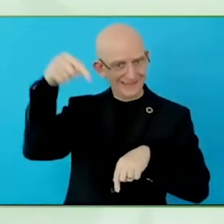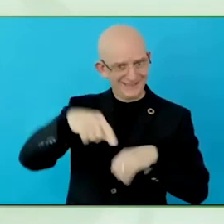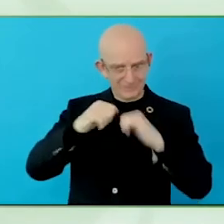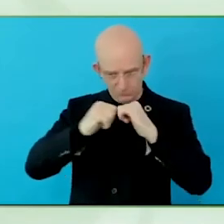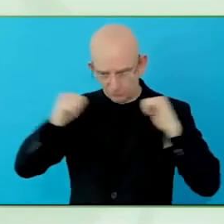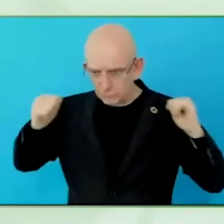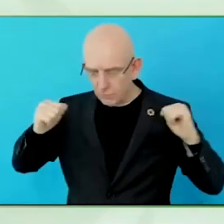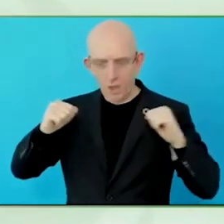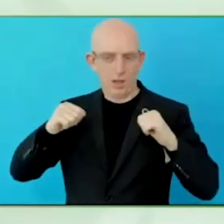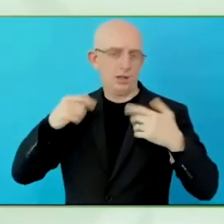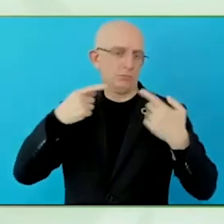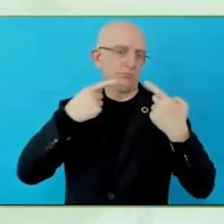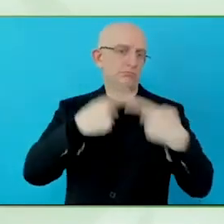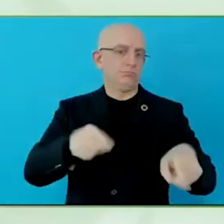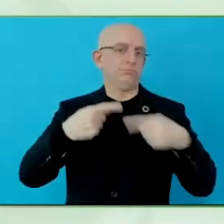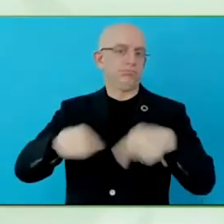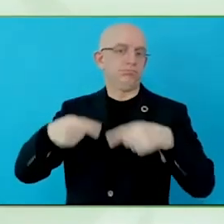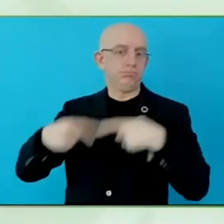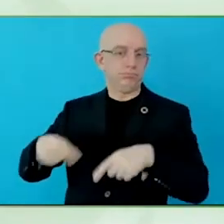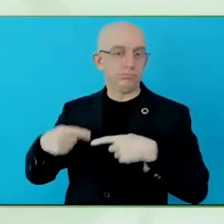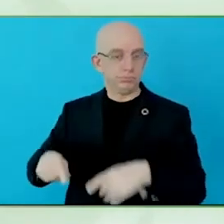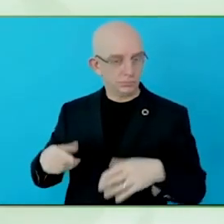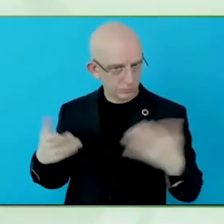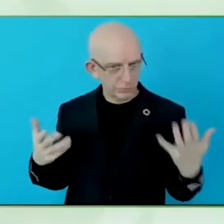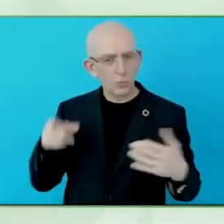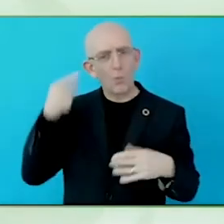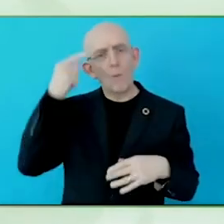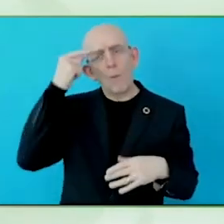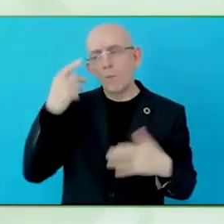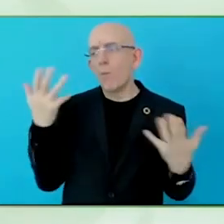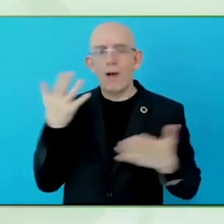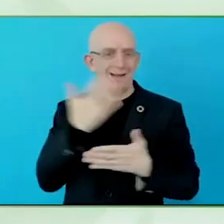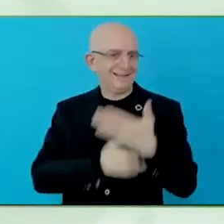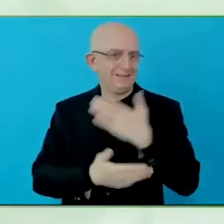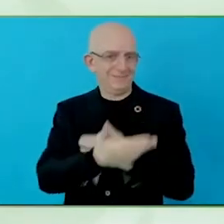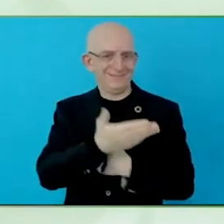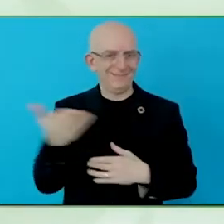I would say persons with disabilities are still presented as